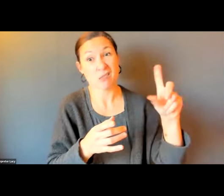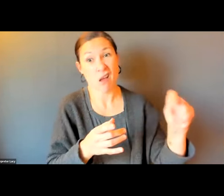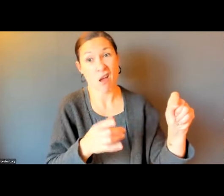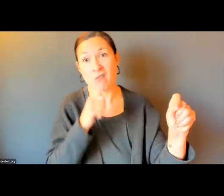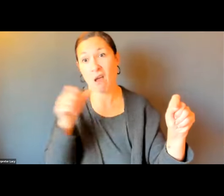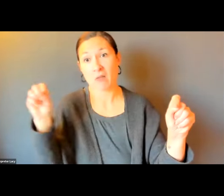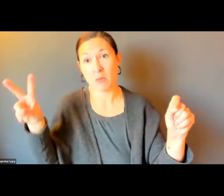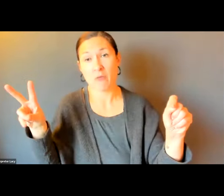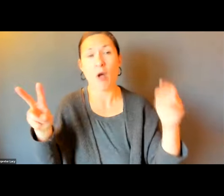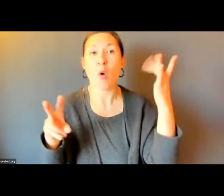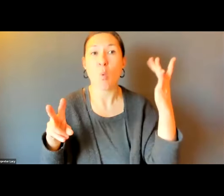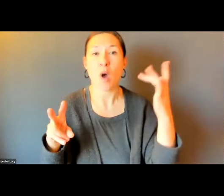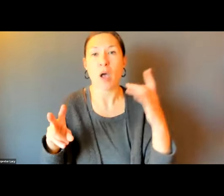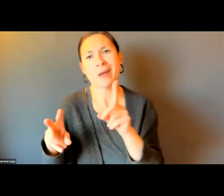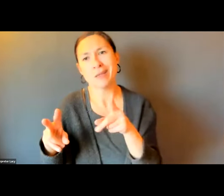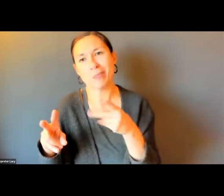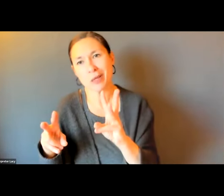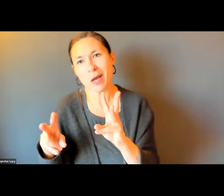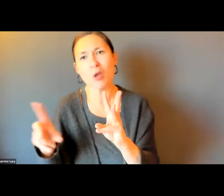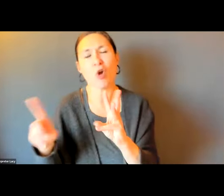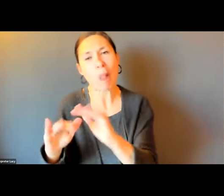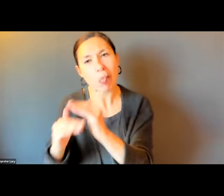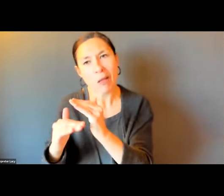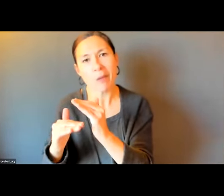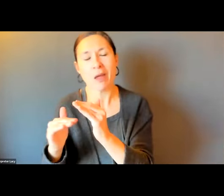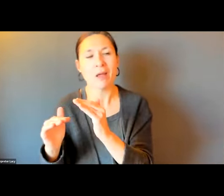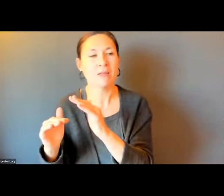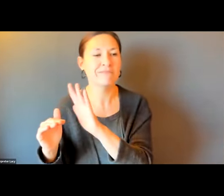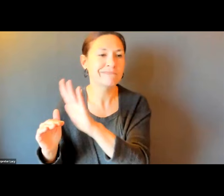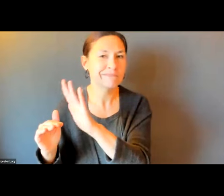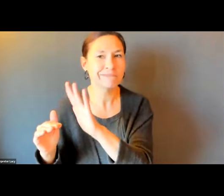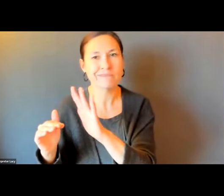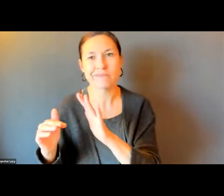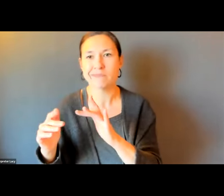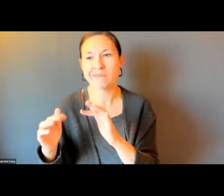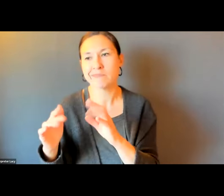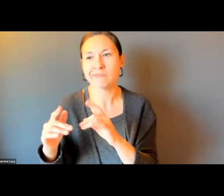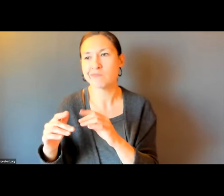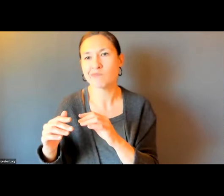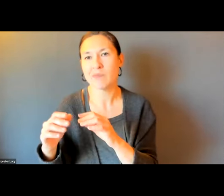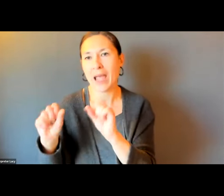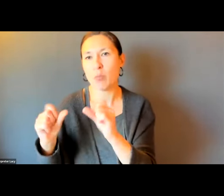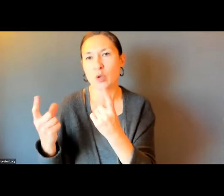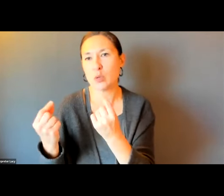THIS IS MORE ON THE TRANSPORTATION DEPARTMENT IN SOMERVILLE, NOT DPW.